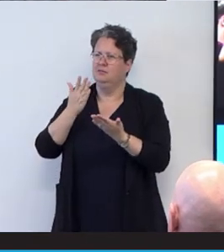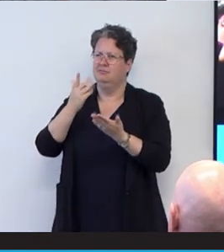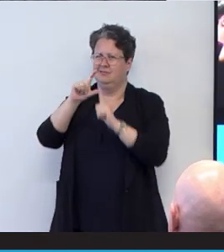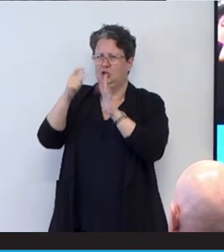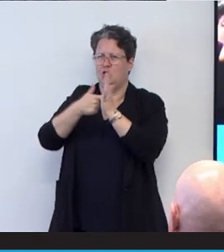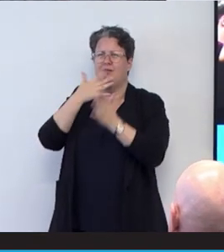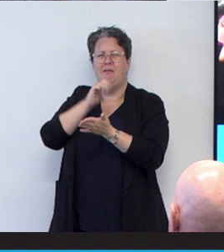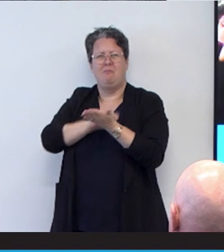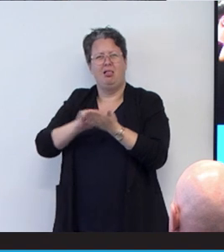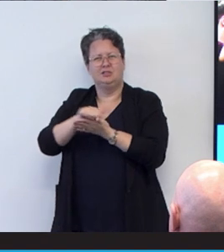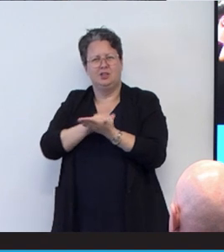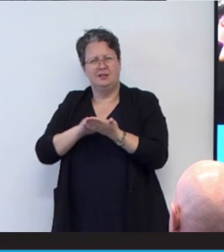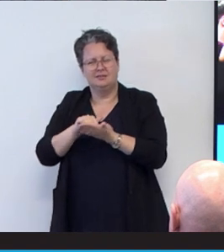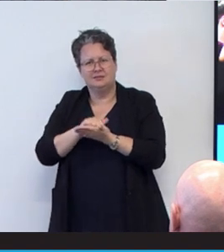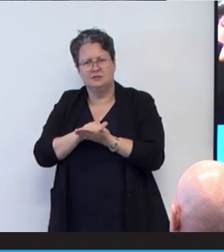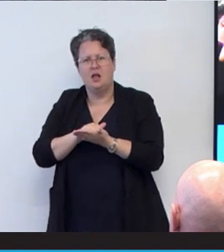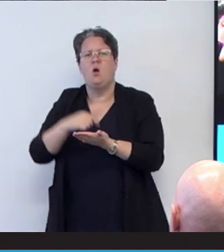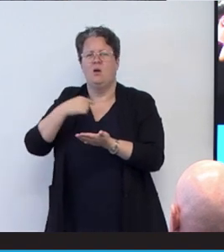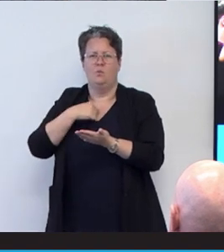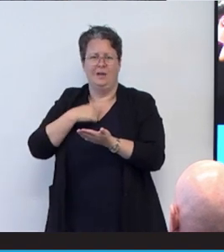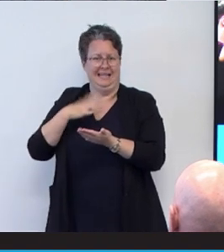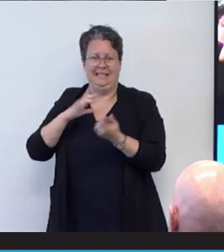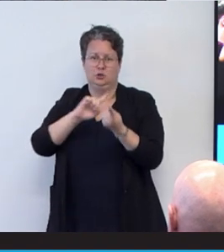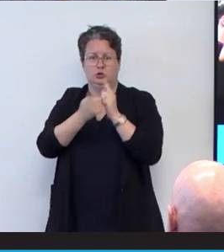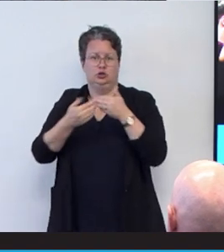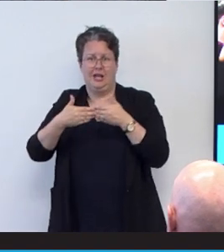I think that's the kind of thing we need to change, right? That's the that's what